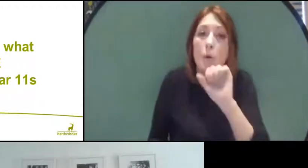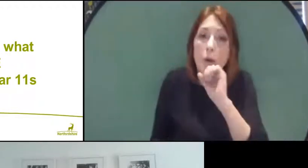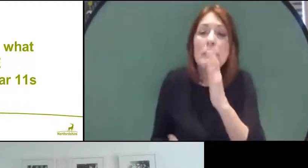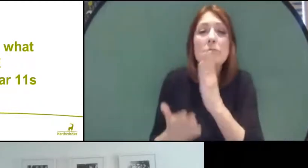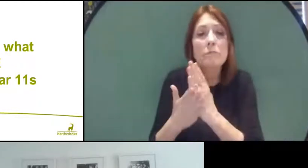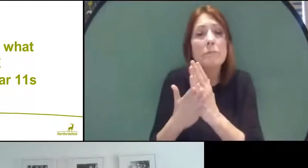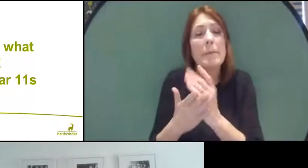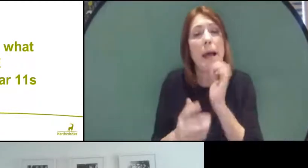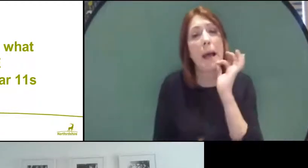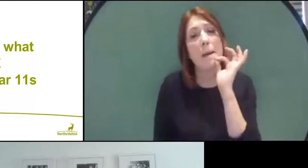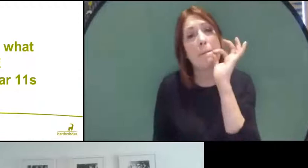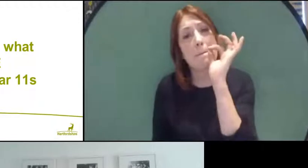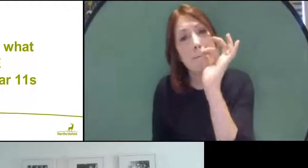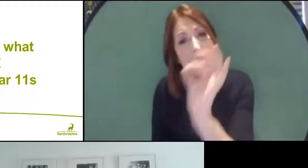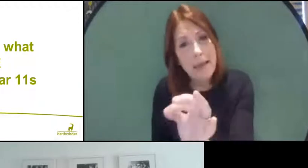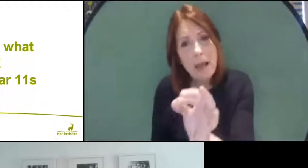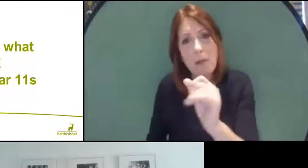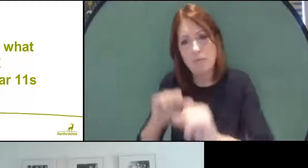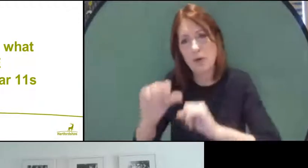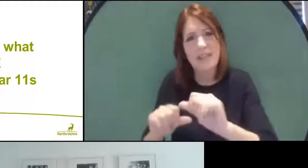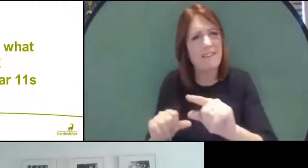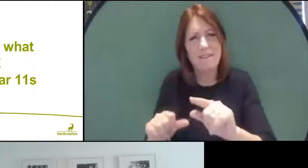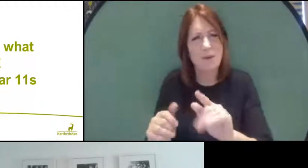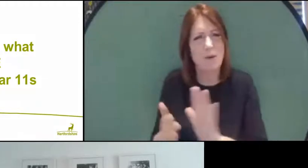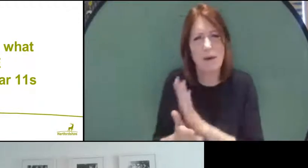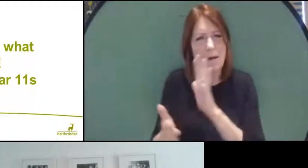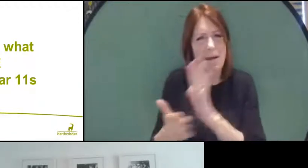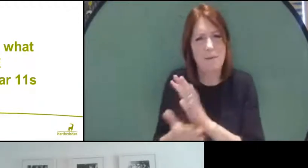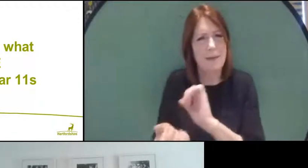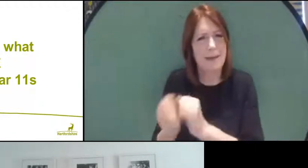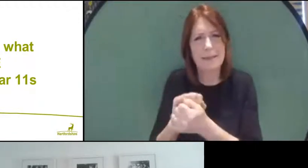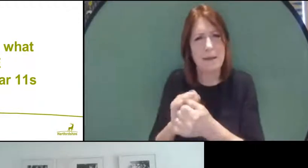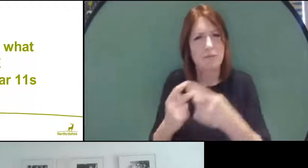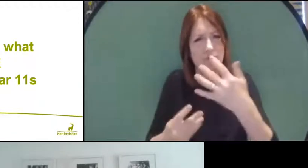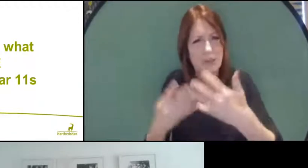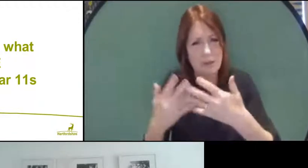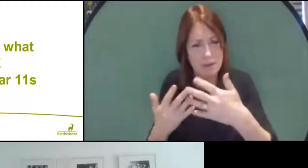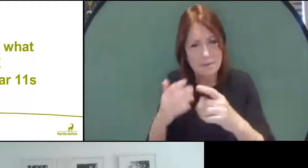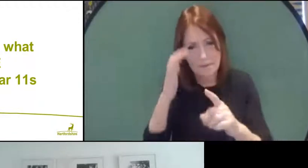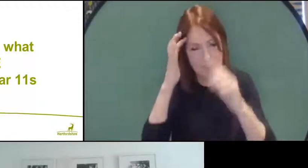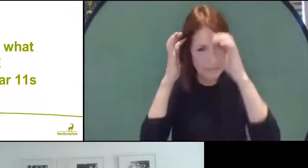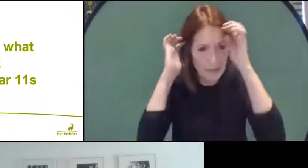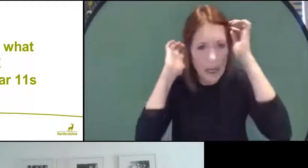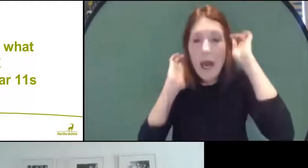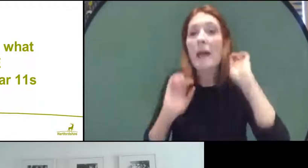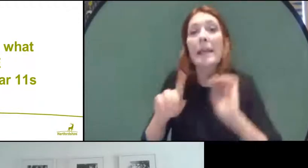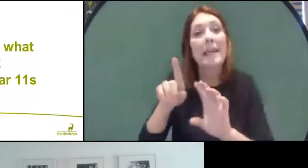like if you're unhappy. For those of you in Year 13, we don't know if this will go ahead but the